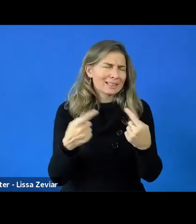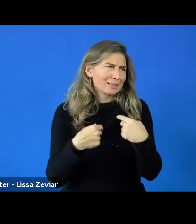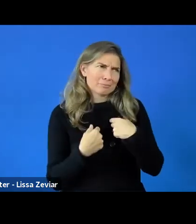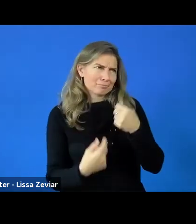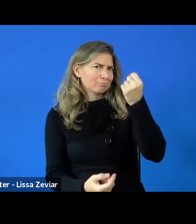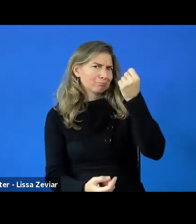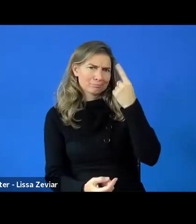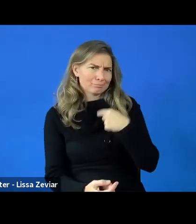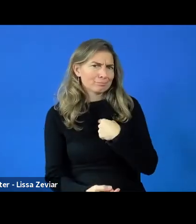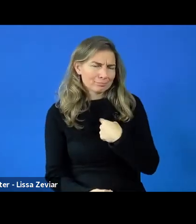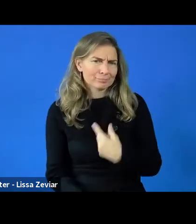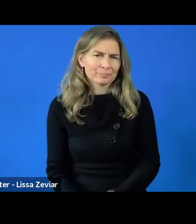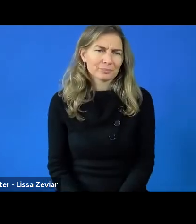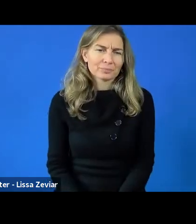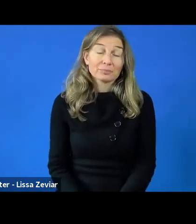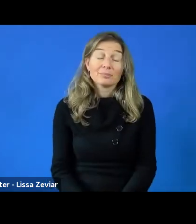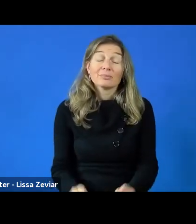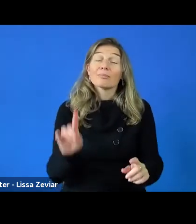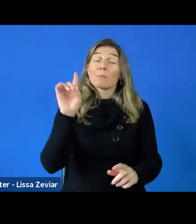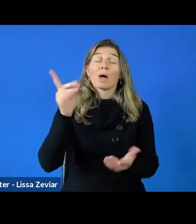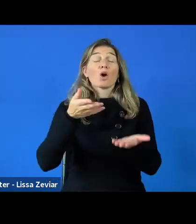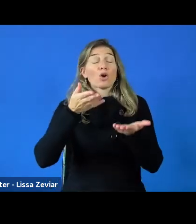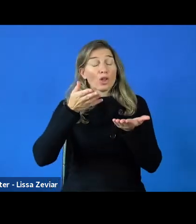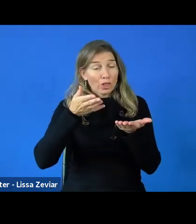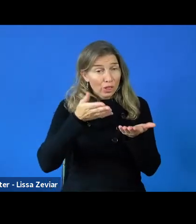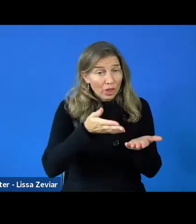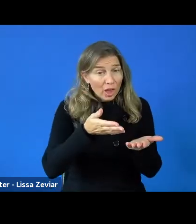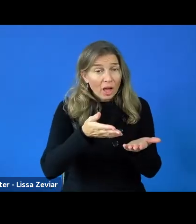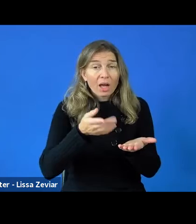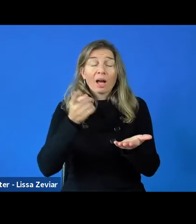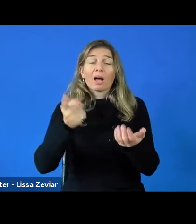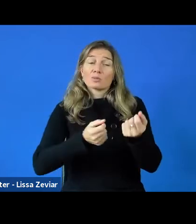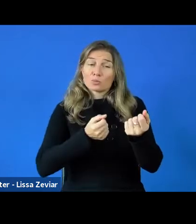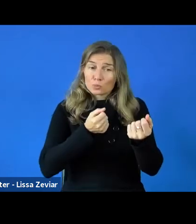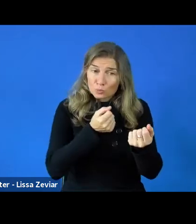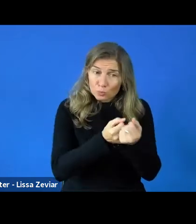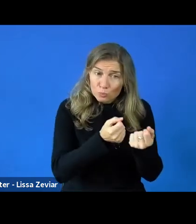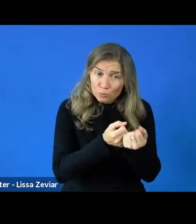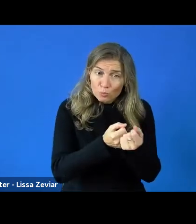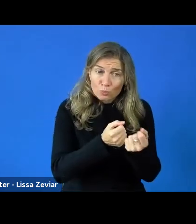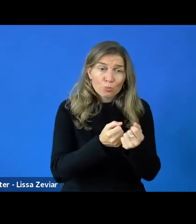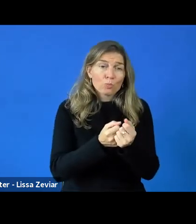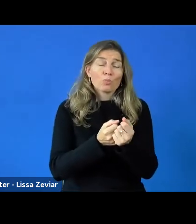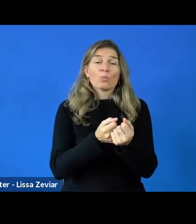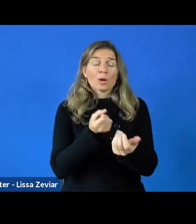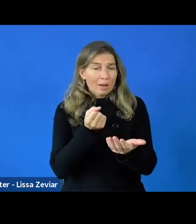But you are there, you are supporting. And you are giving information as much as possible.